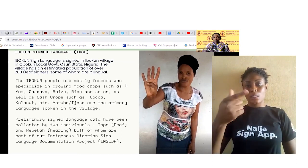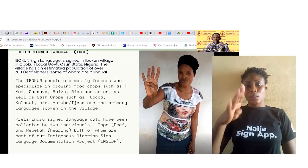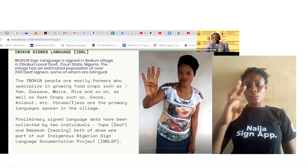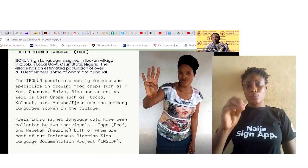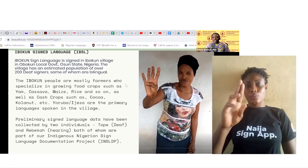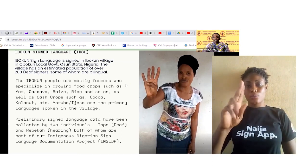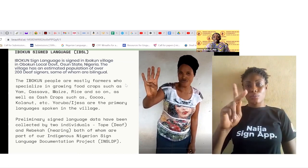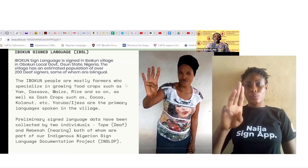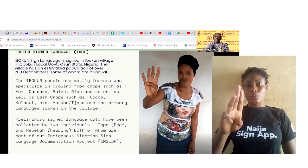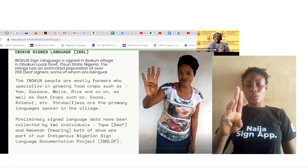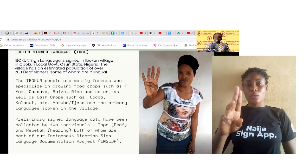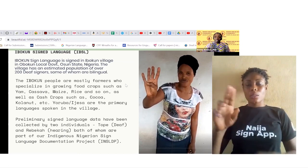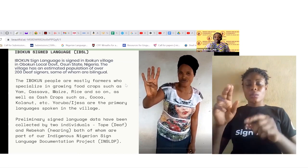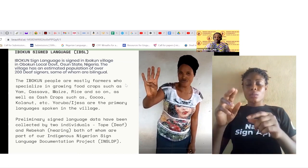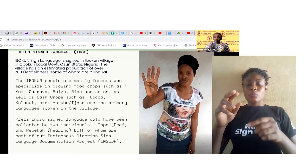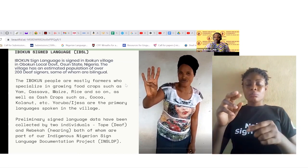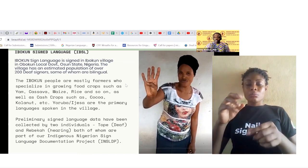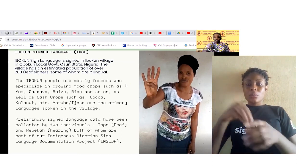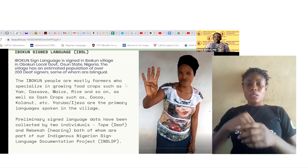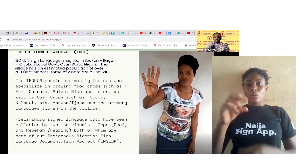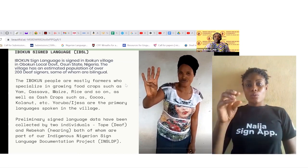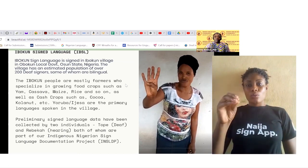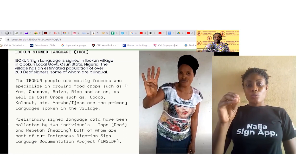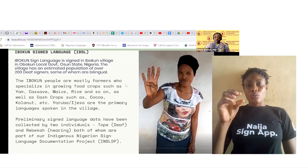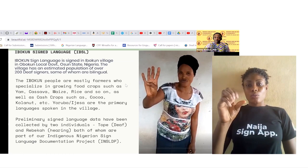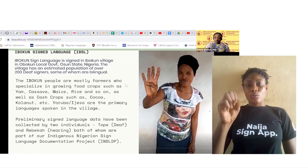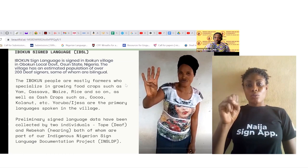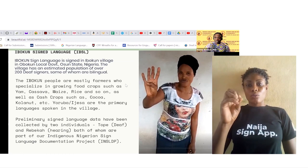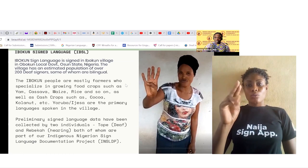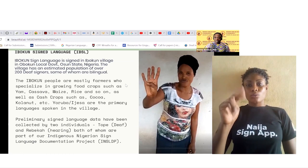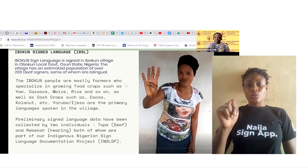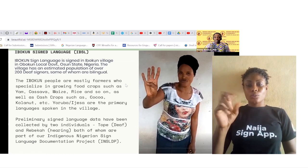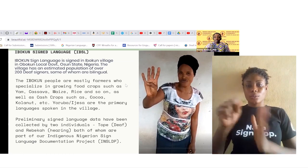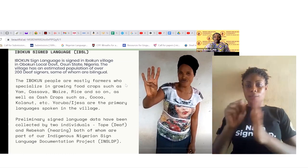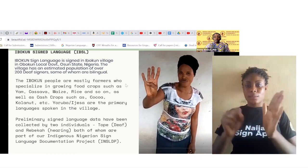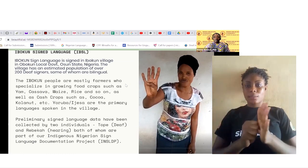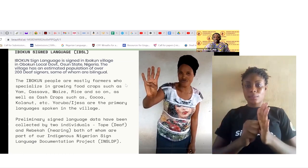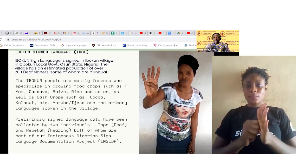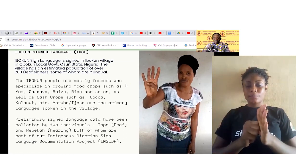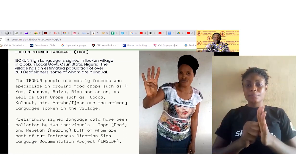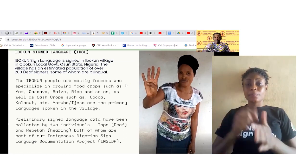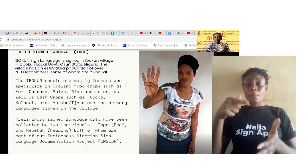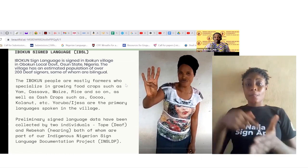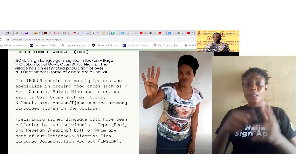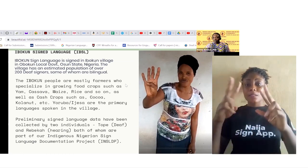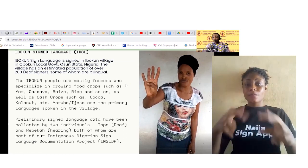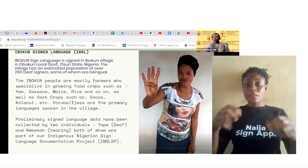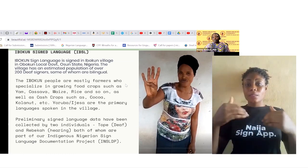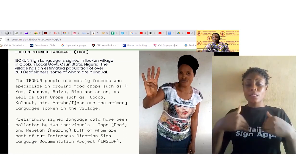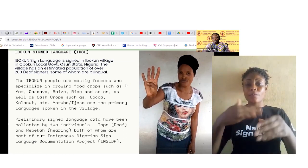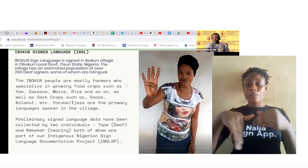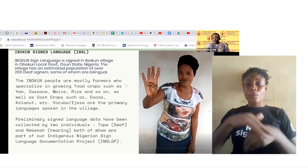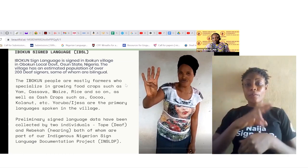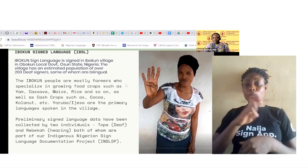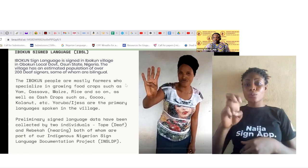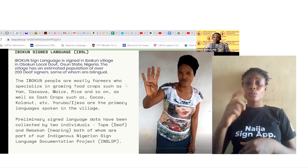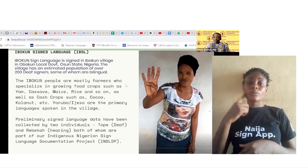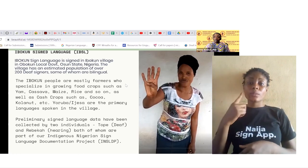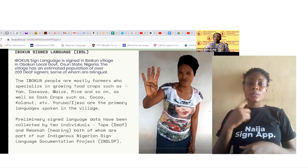This village has an estimated population of over 200 deaf signers, some of whom are bilingual but